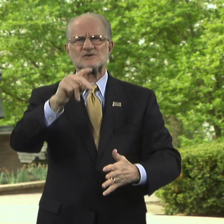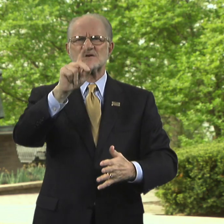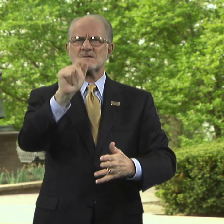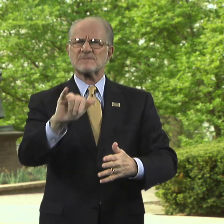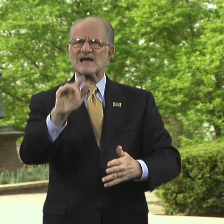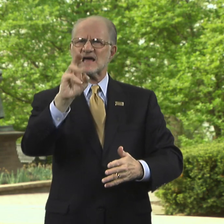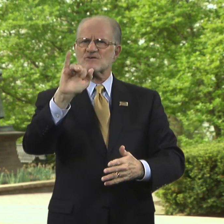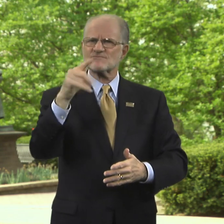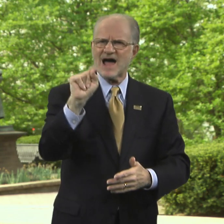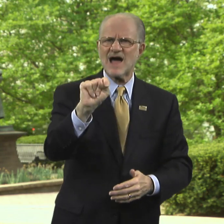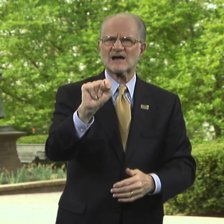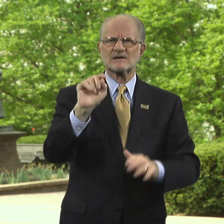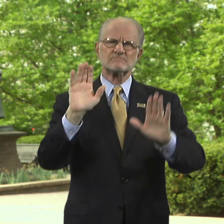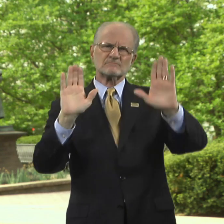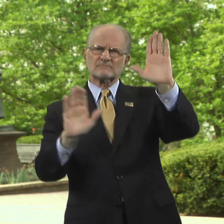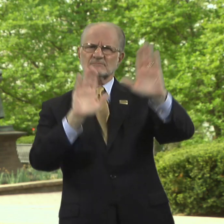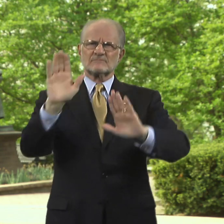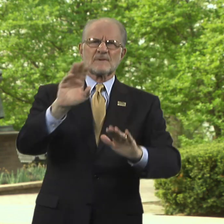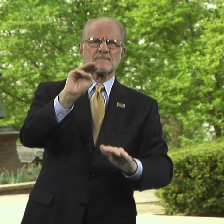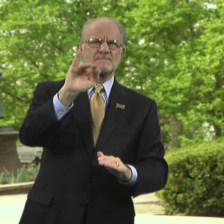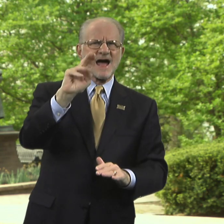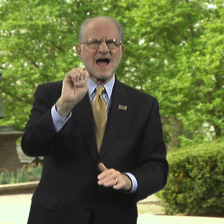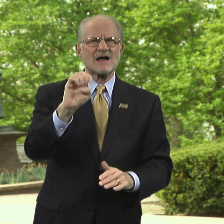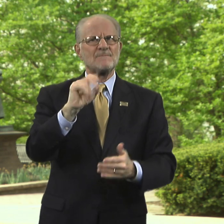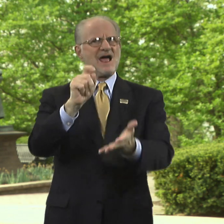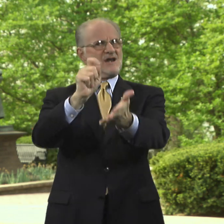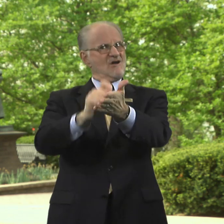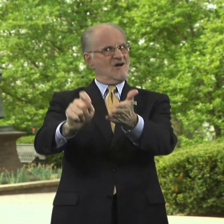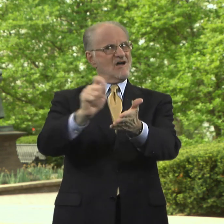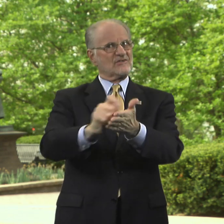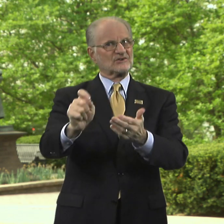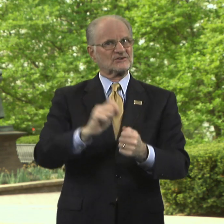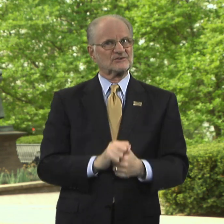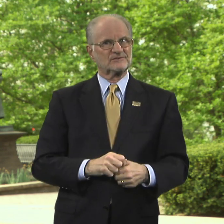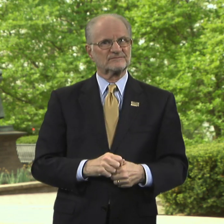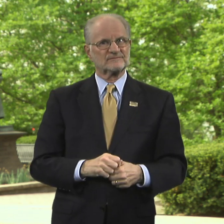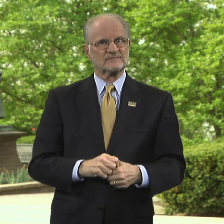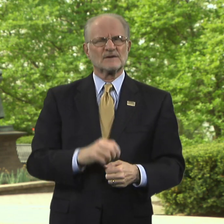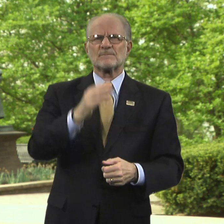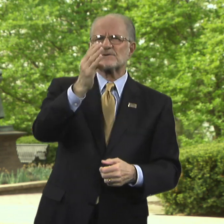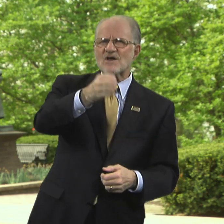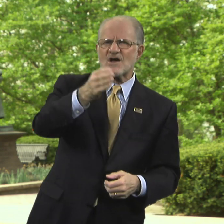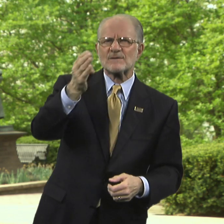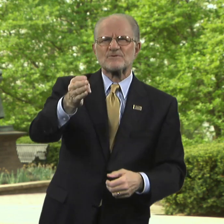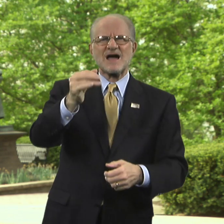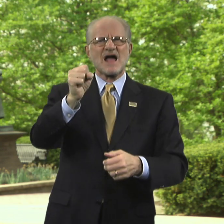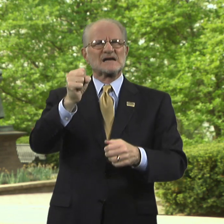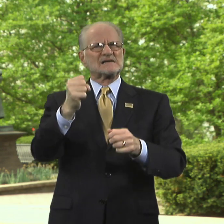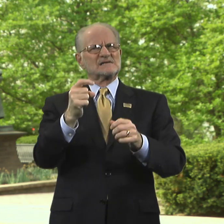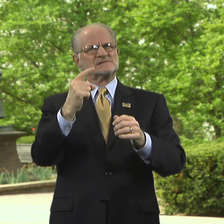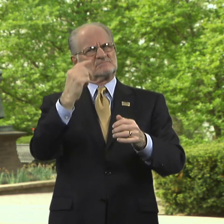playwright, mime, and author, Bernard Bragg